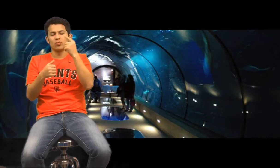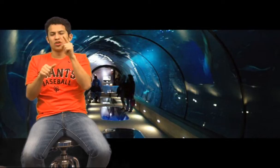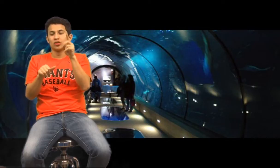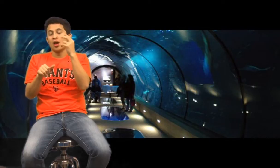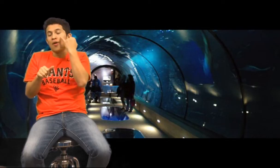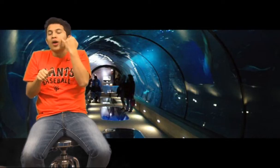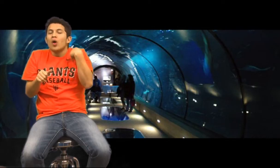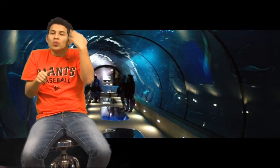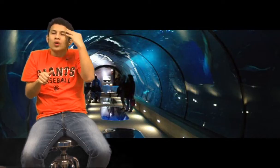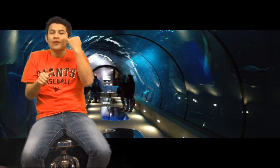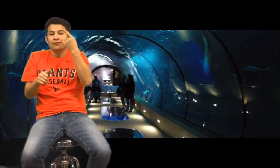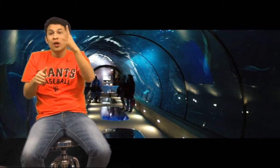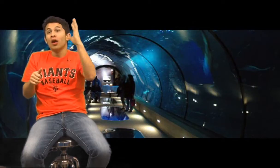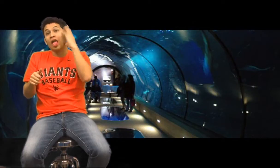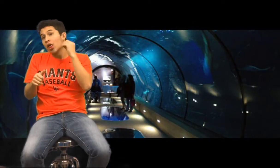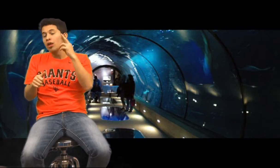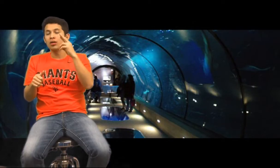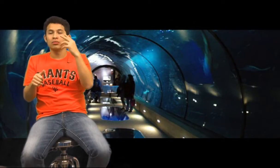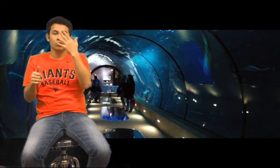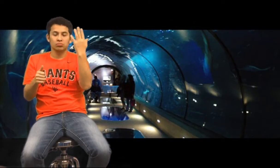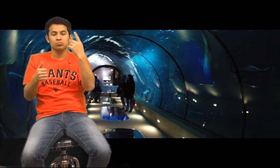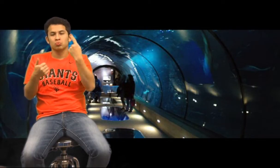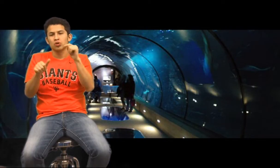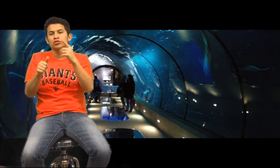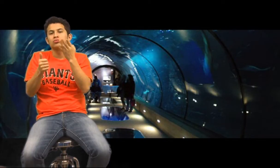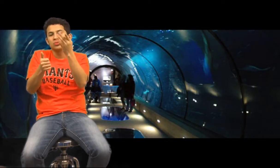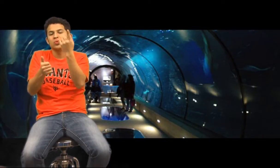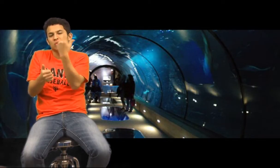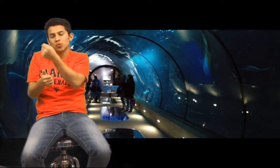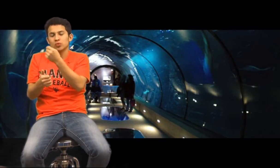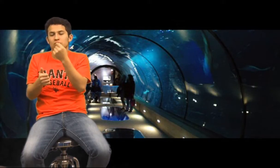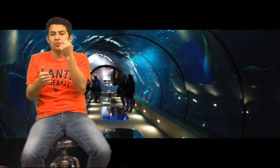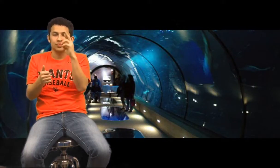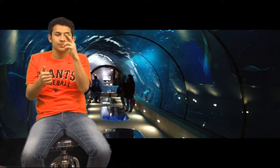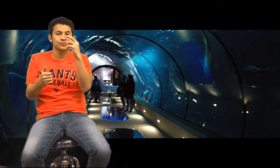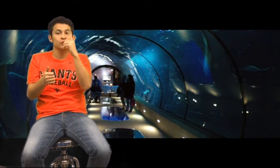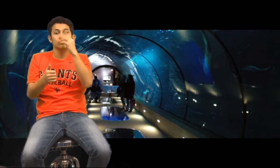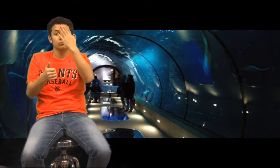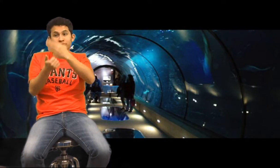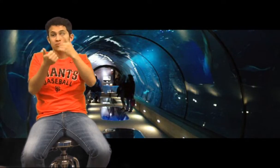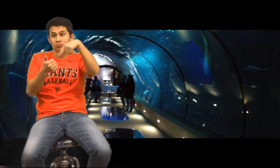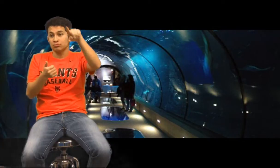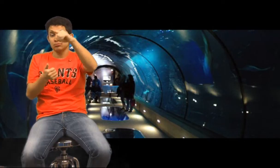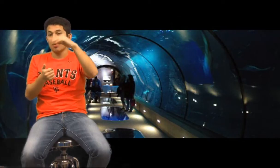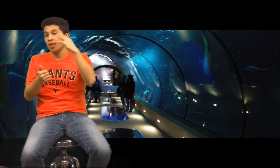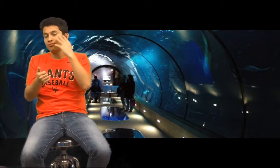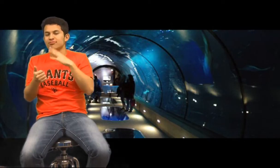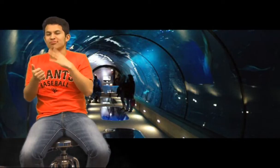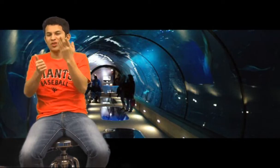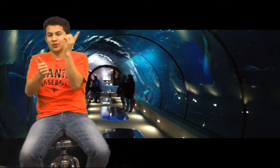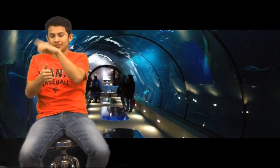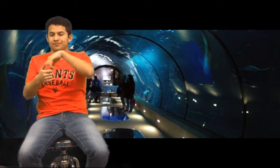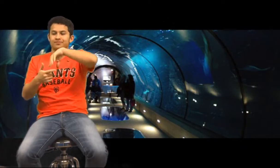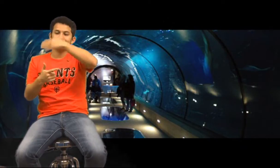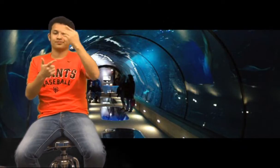I don't know if you went there but if you haven't, I suggest you to check it out!